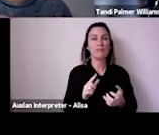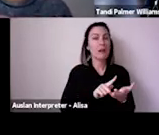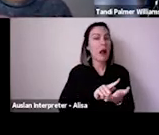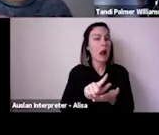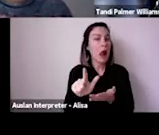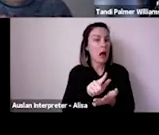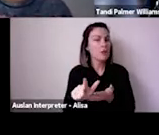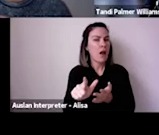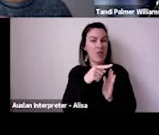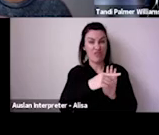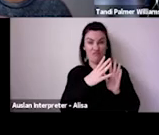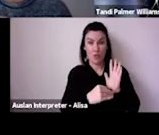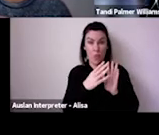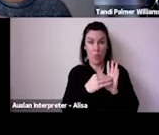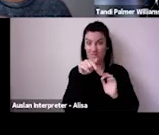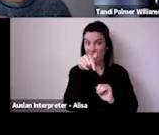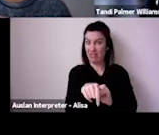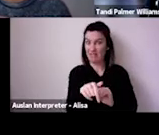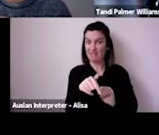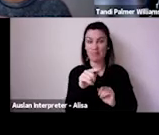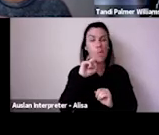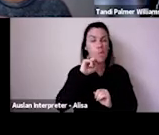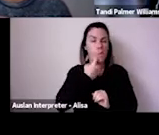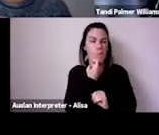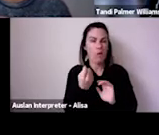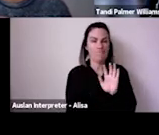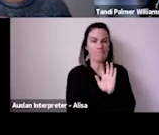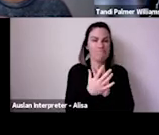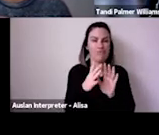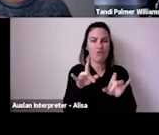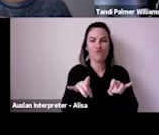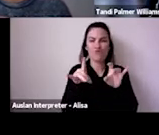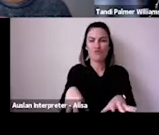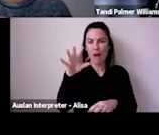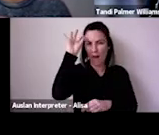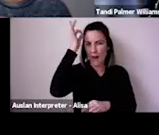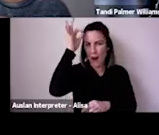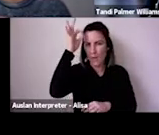by outlining why the Australia Council felt it was important to support this study.